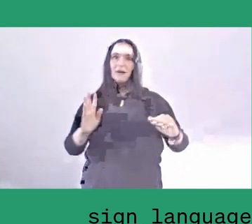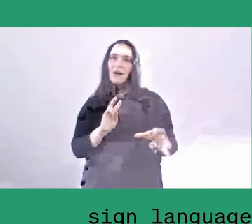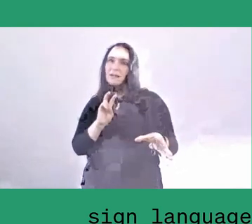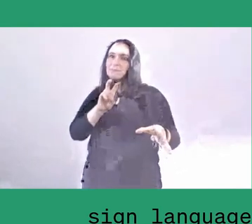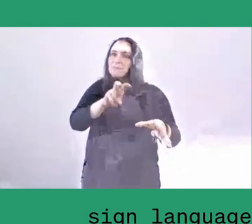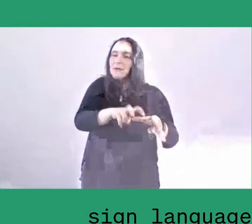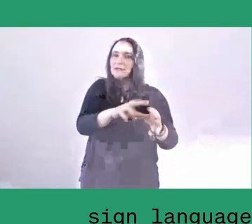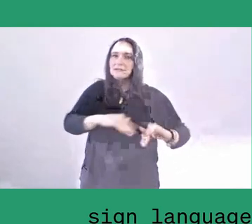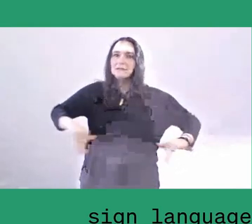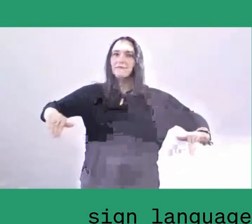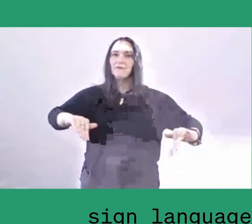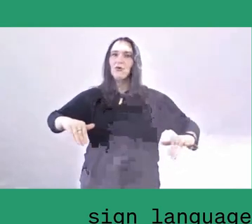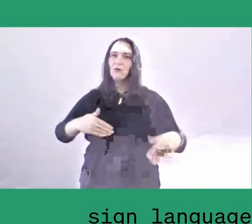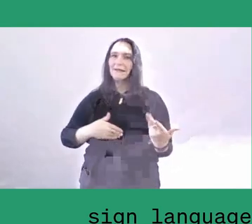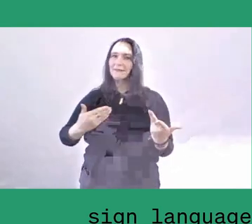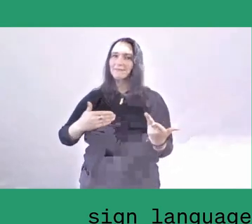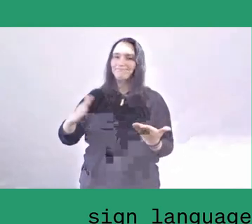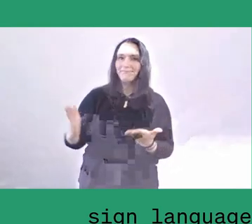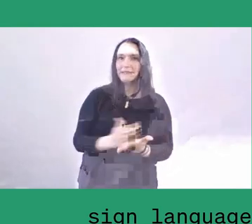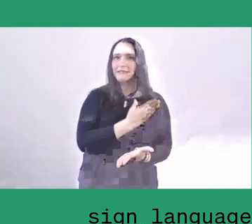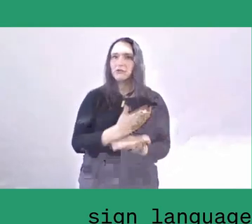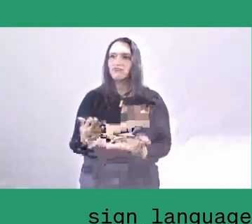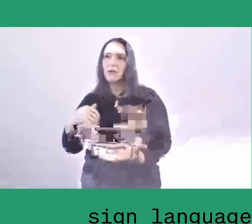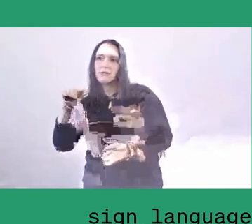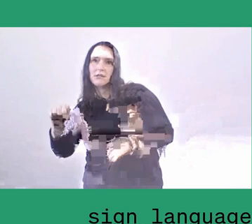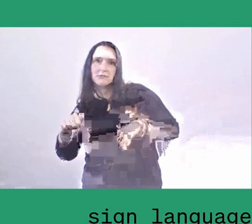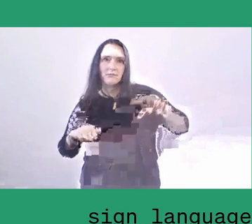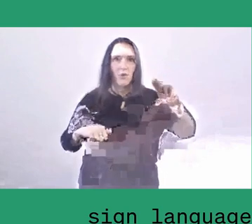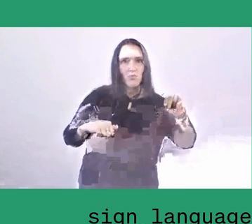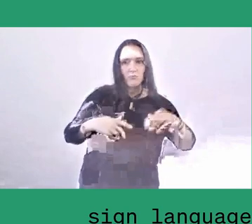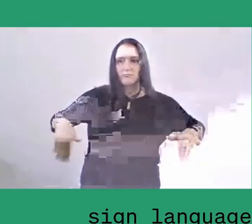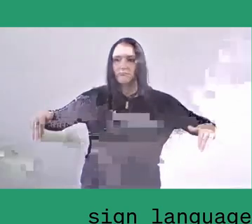Another value is of course transparency in managing the collective spirit.